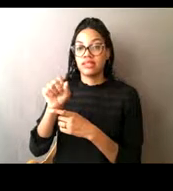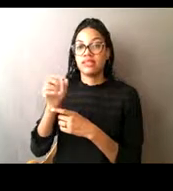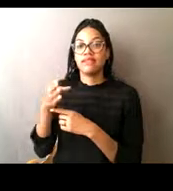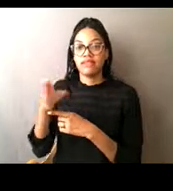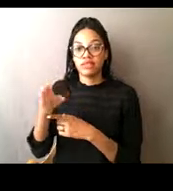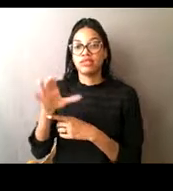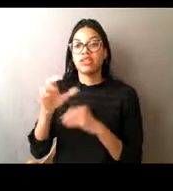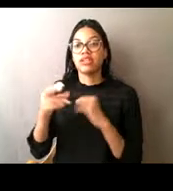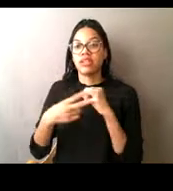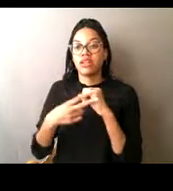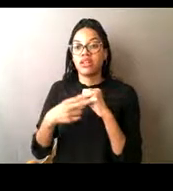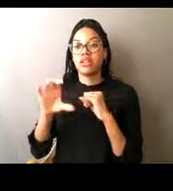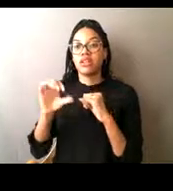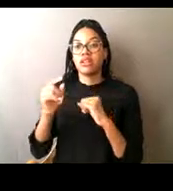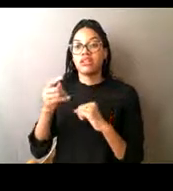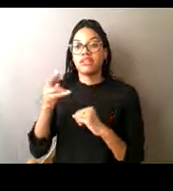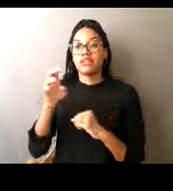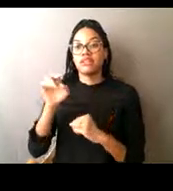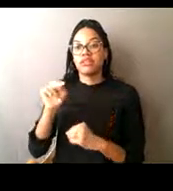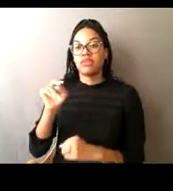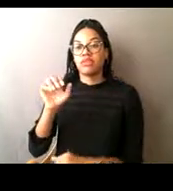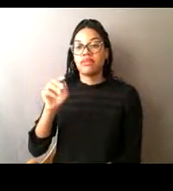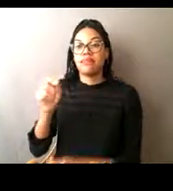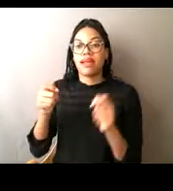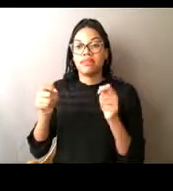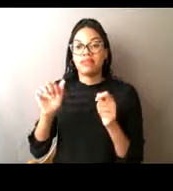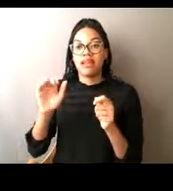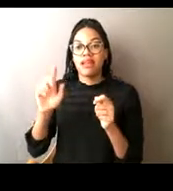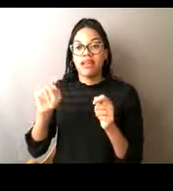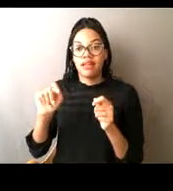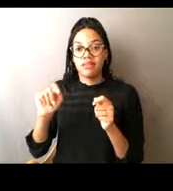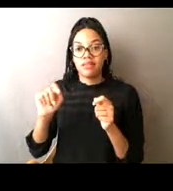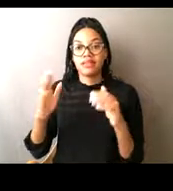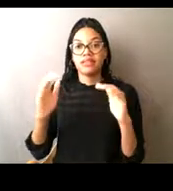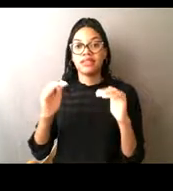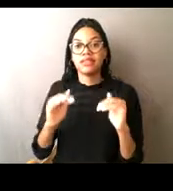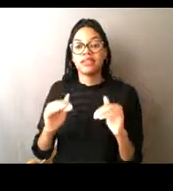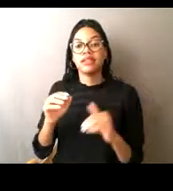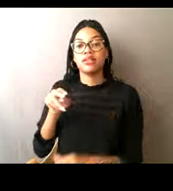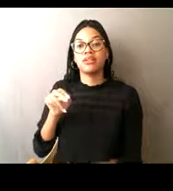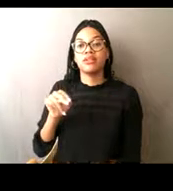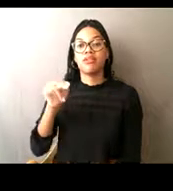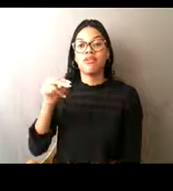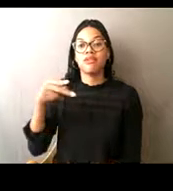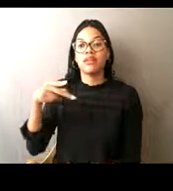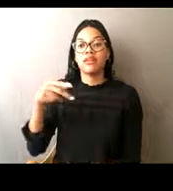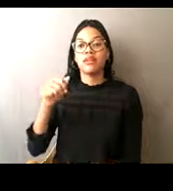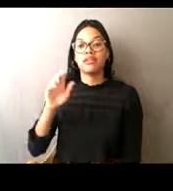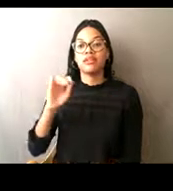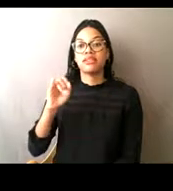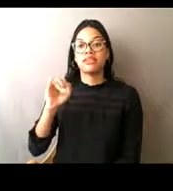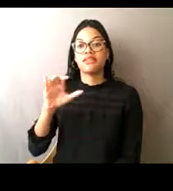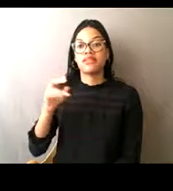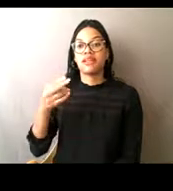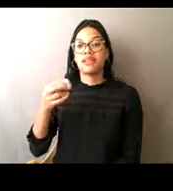Another is the North Pacific Halibut Act. Another one that's important to us is the Marine Mammal Protection Act.